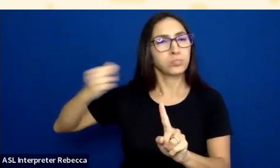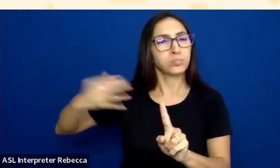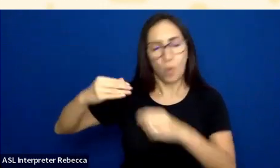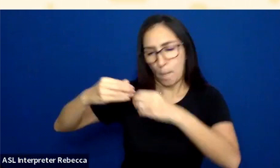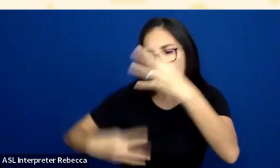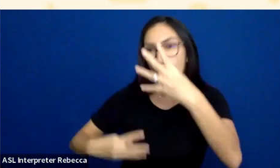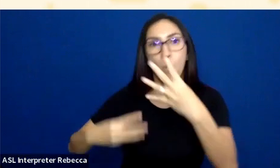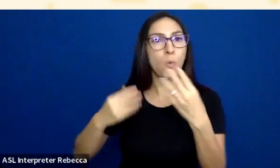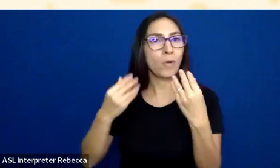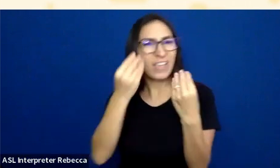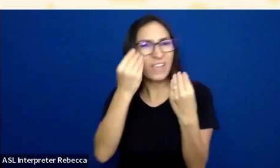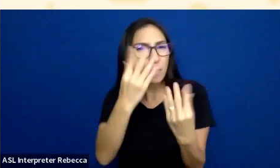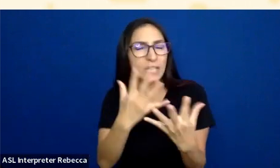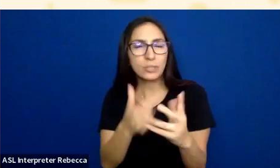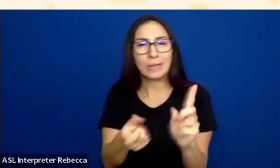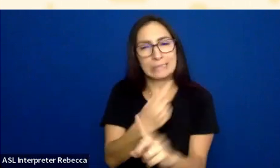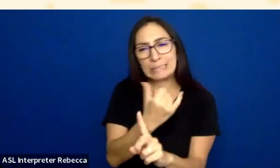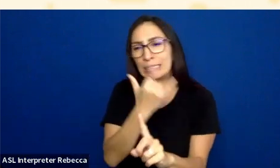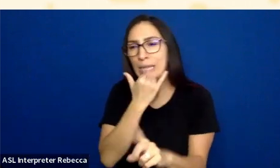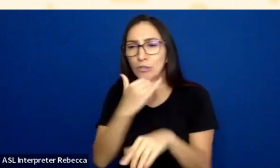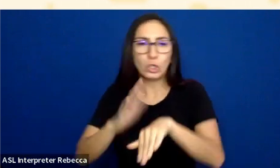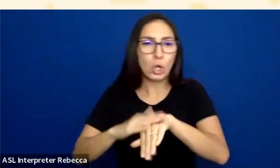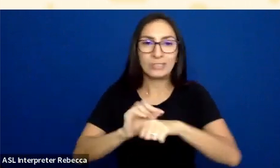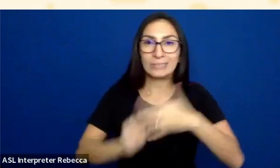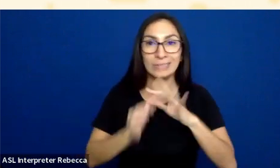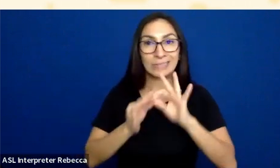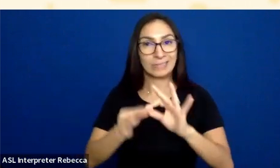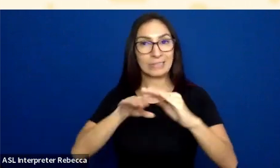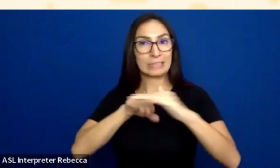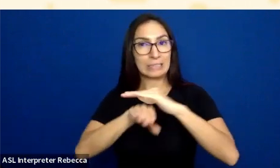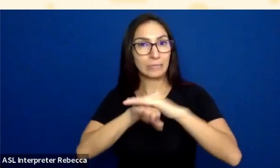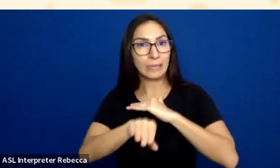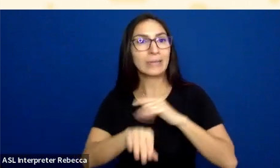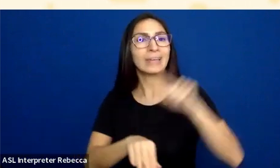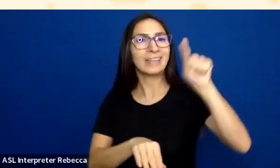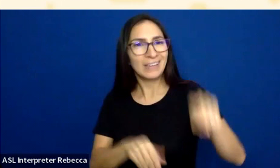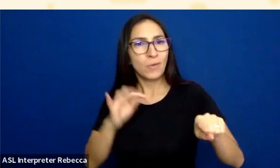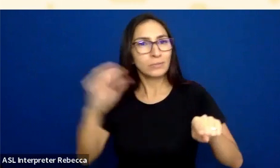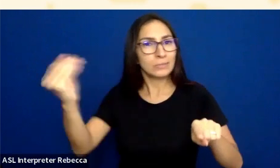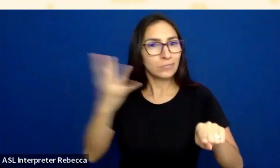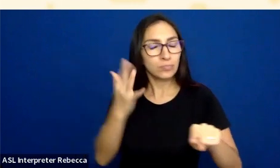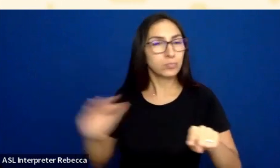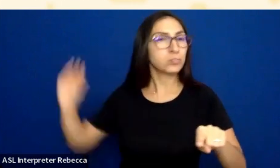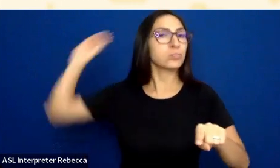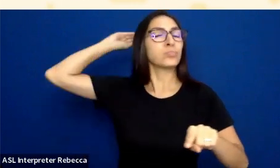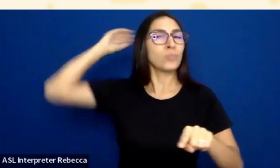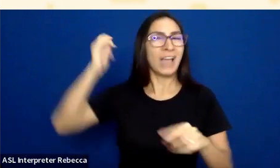errors, alerts, features, just things that it wants me to be aware of and test a little bit more deeply.